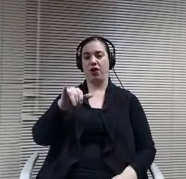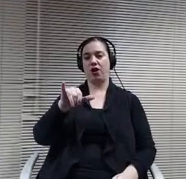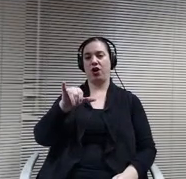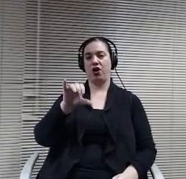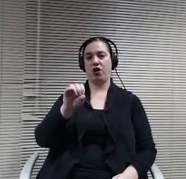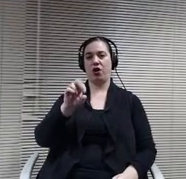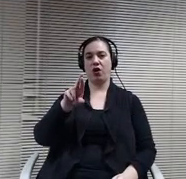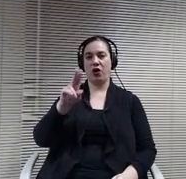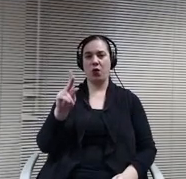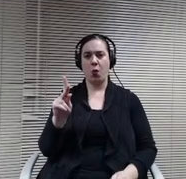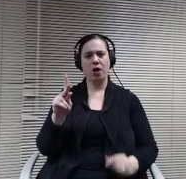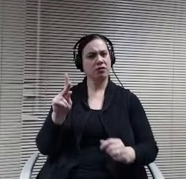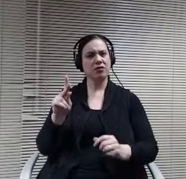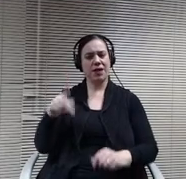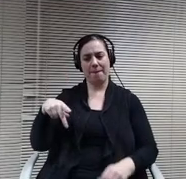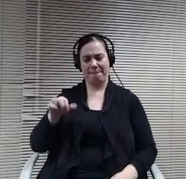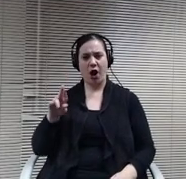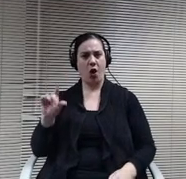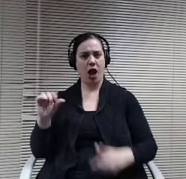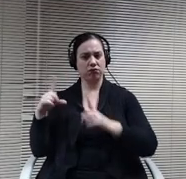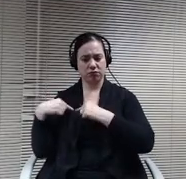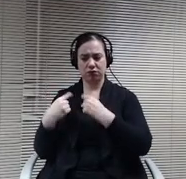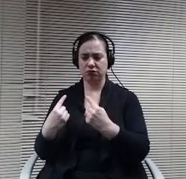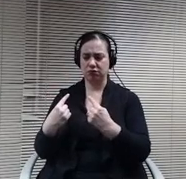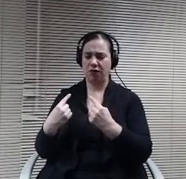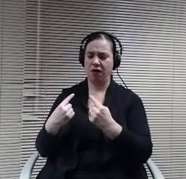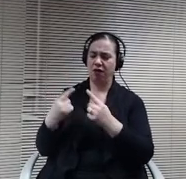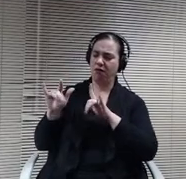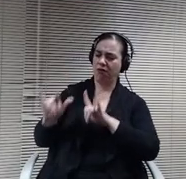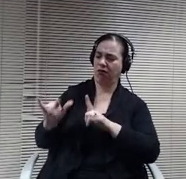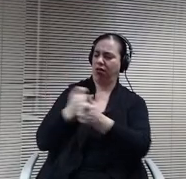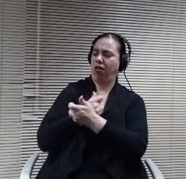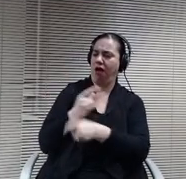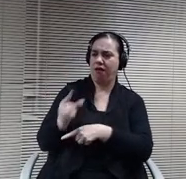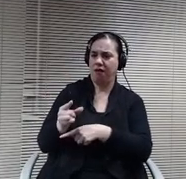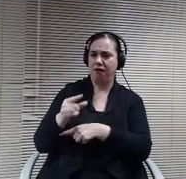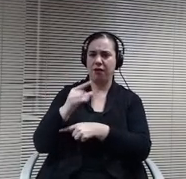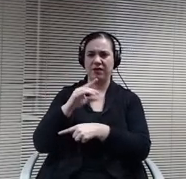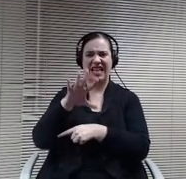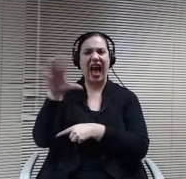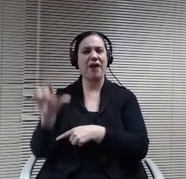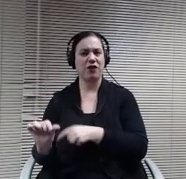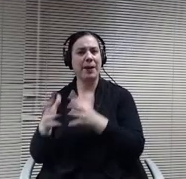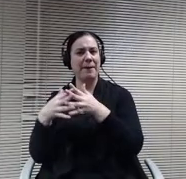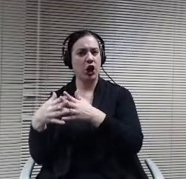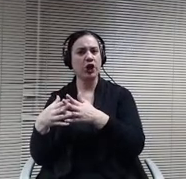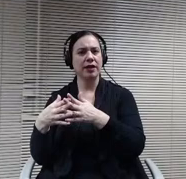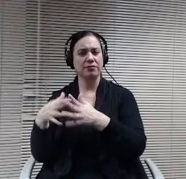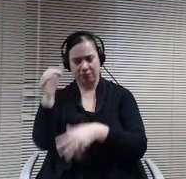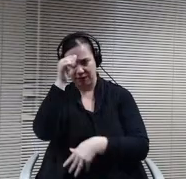been with us for awhile. Beloved staff member, he's an African American gentleman that's out on the playground. If you see him,